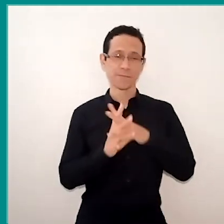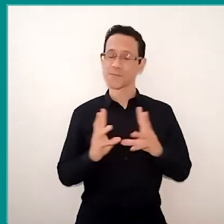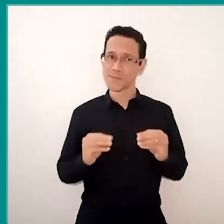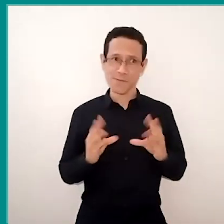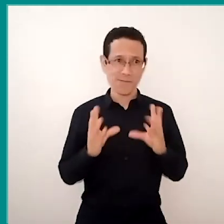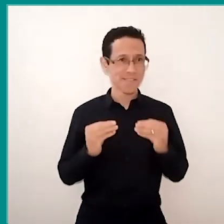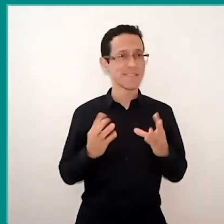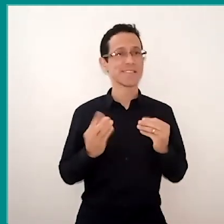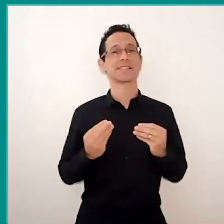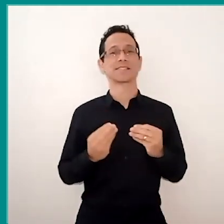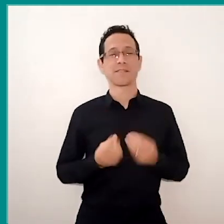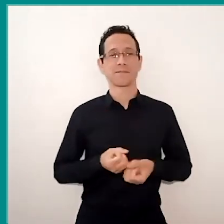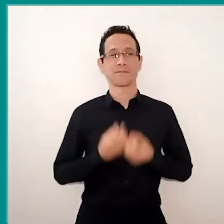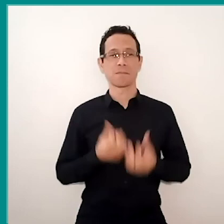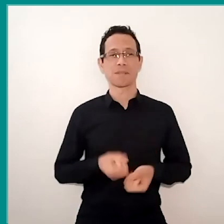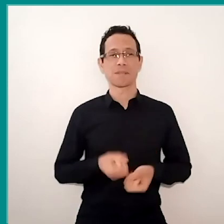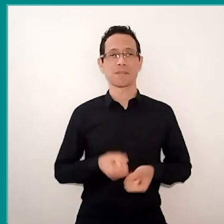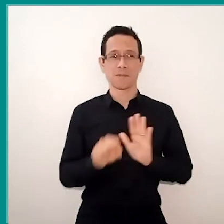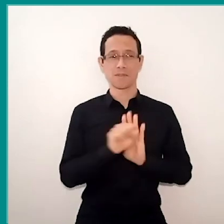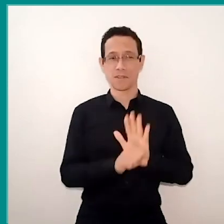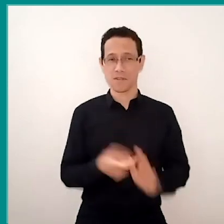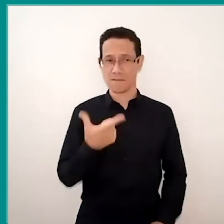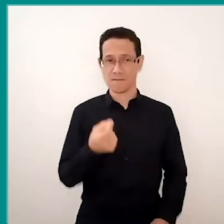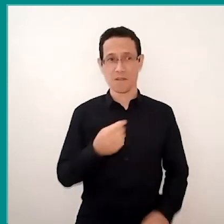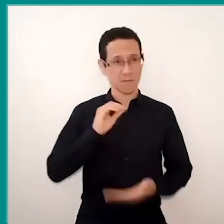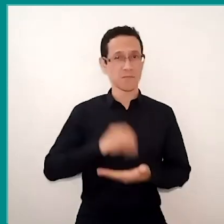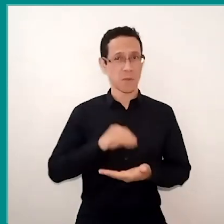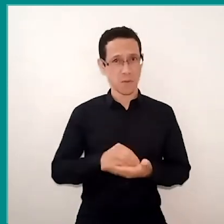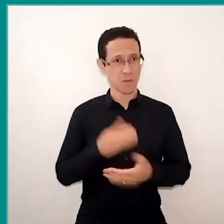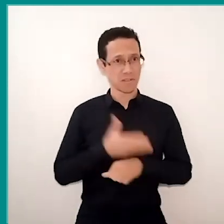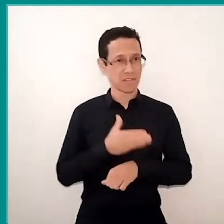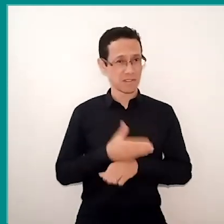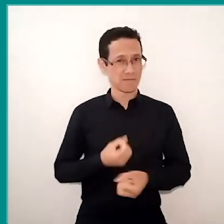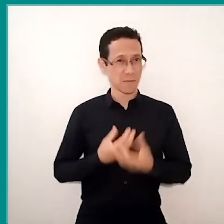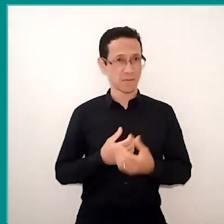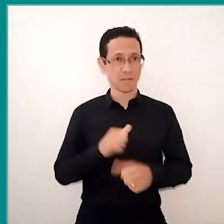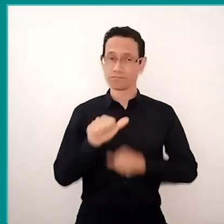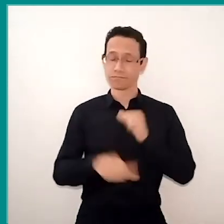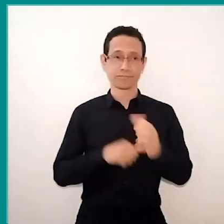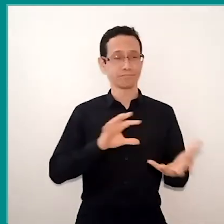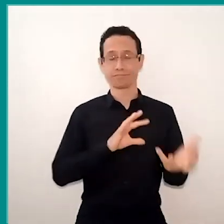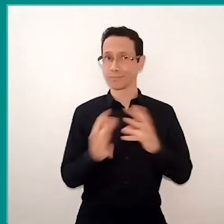If in the 20th century we had a lack of information, access, the problem now is not access to information,